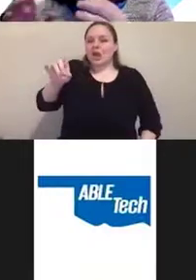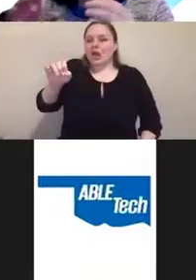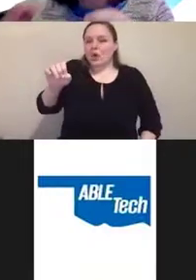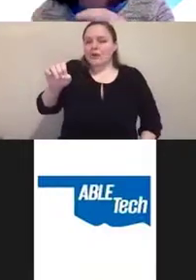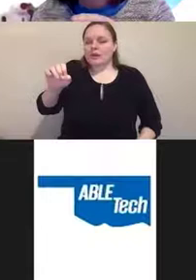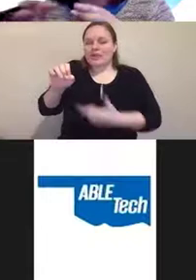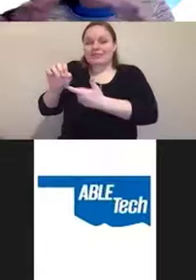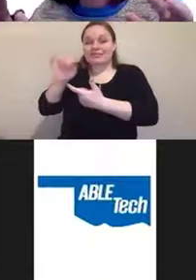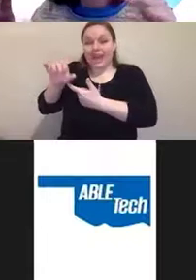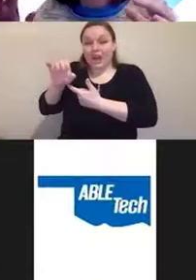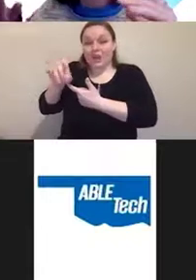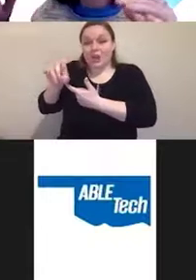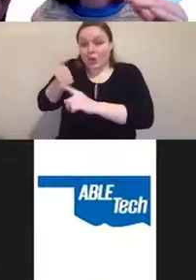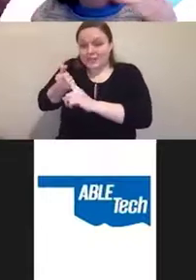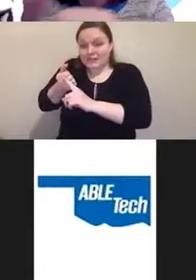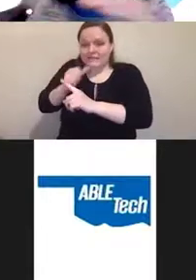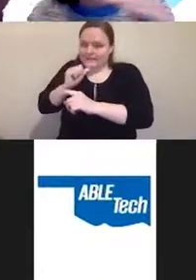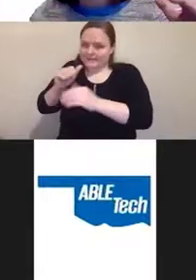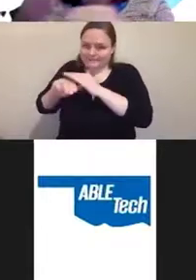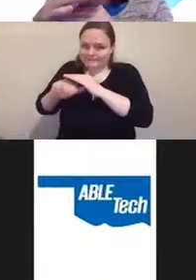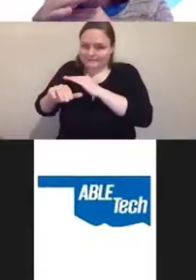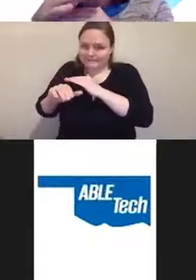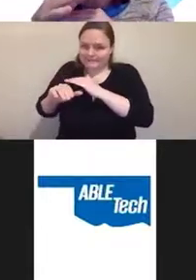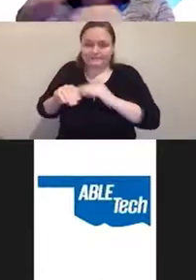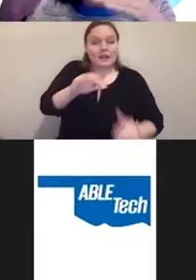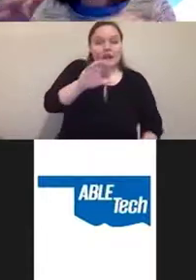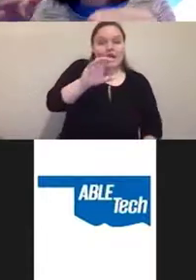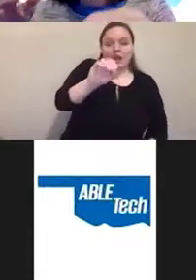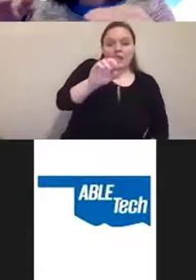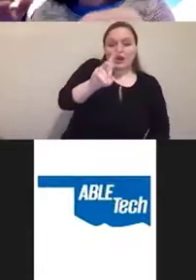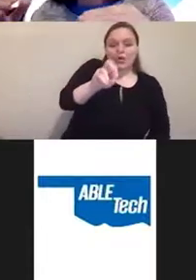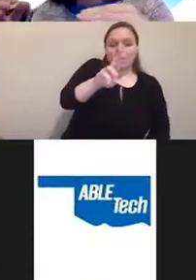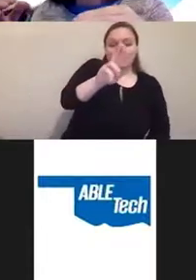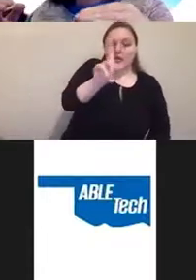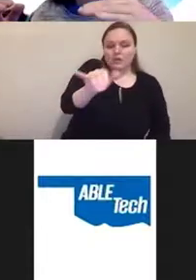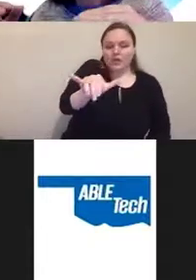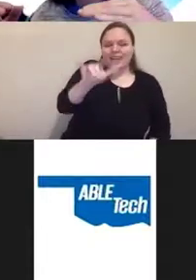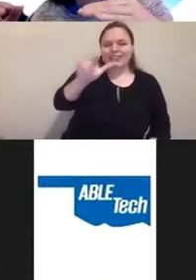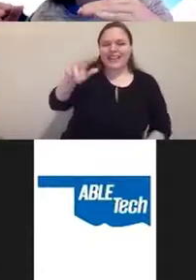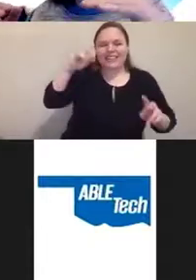The the overlays are just another layer that sits between the user